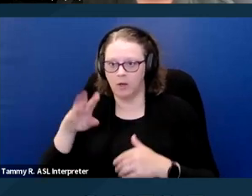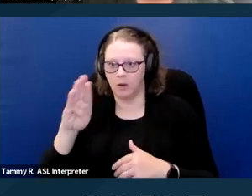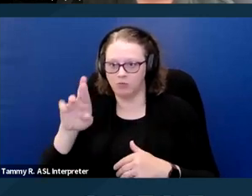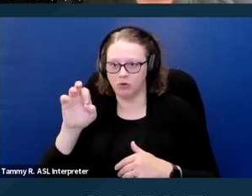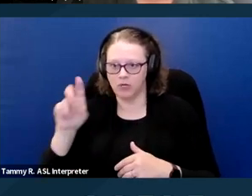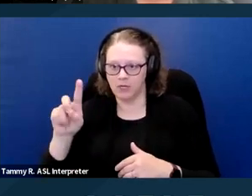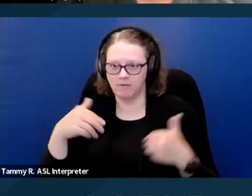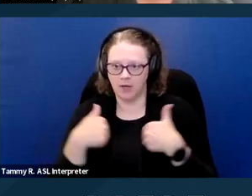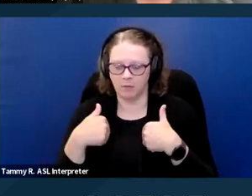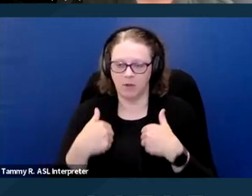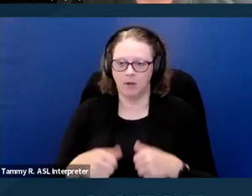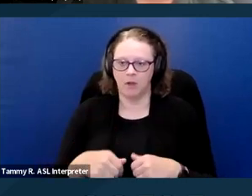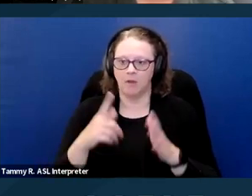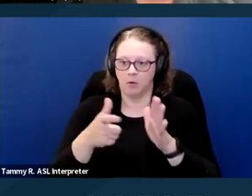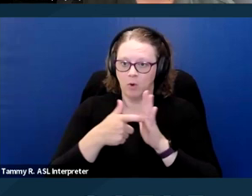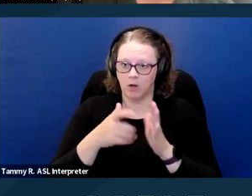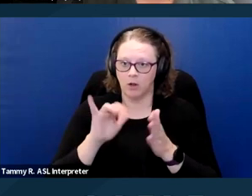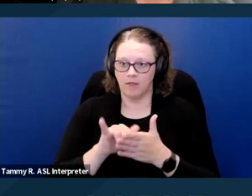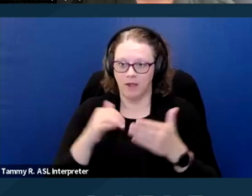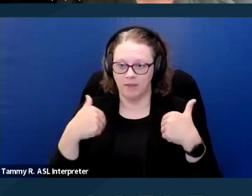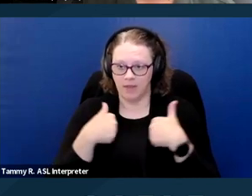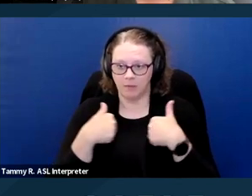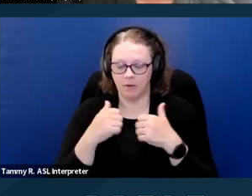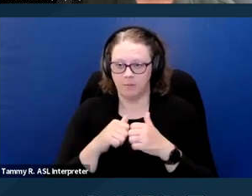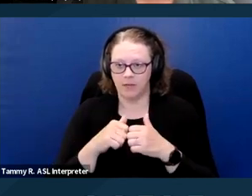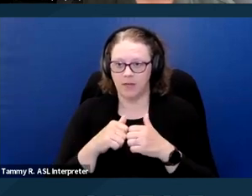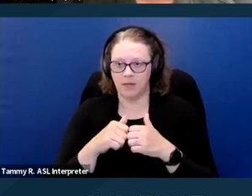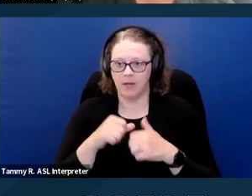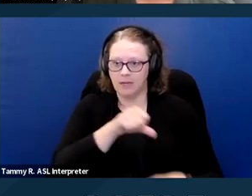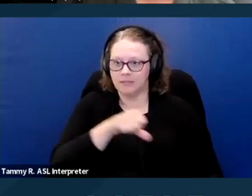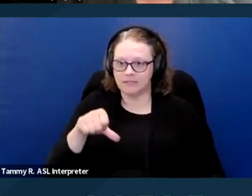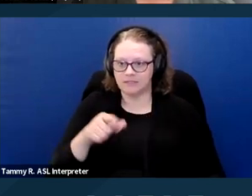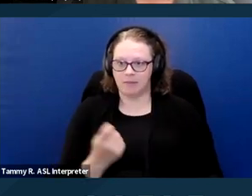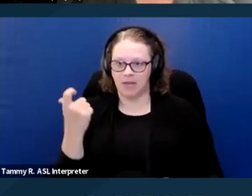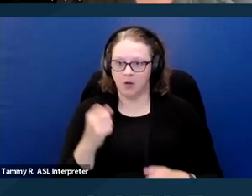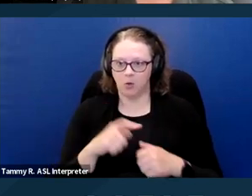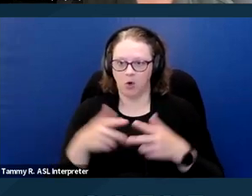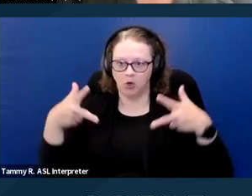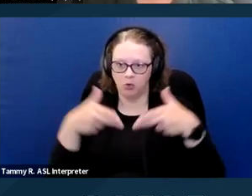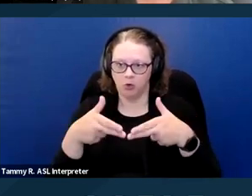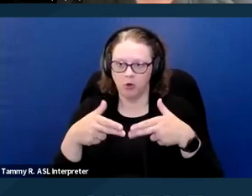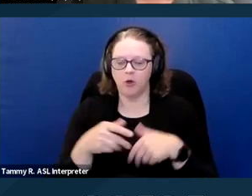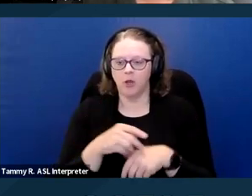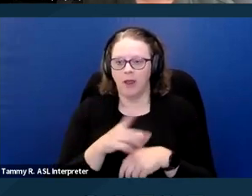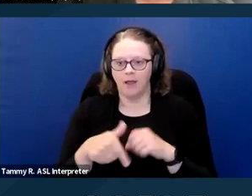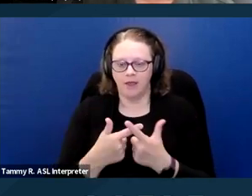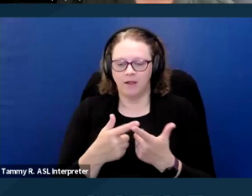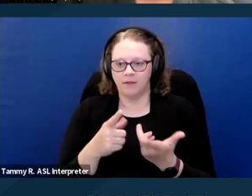that the animal be spayed or neutered. They're requiring that whenever the person with a disability is not home,